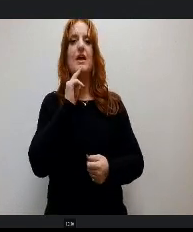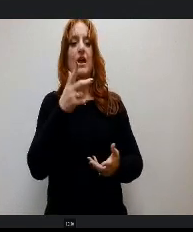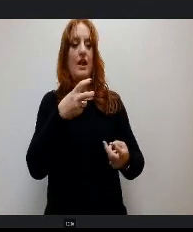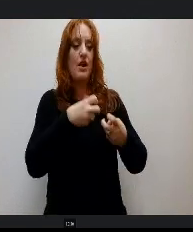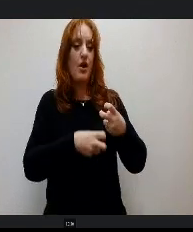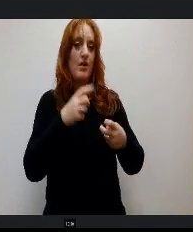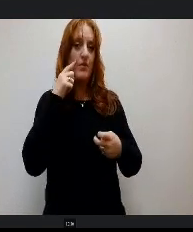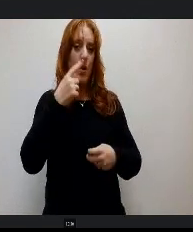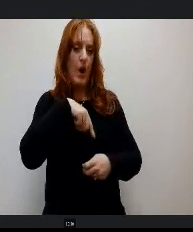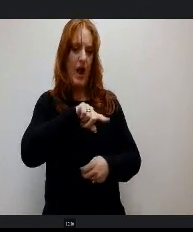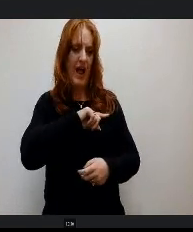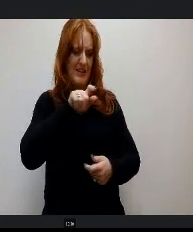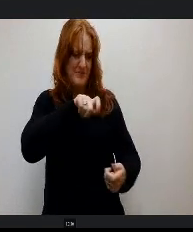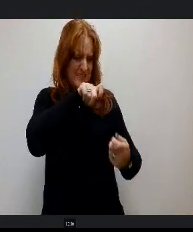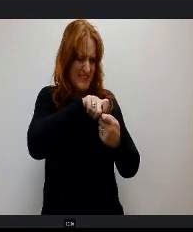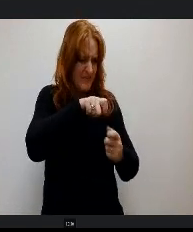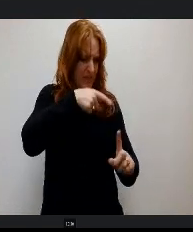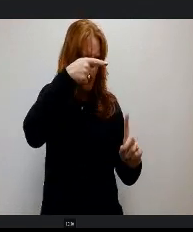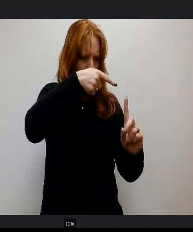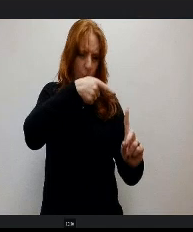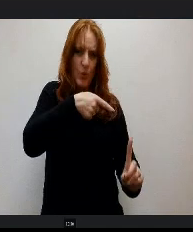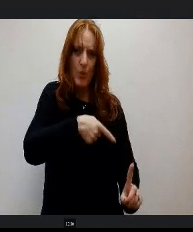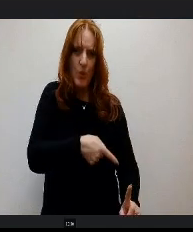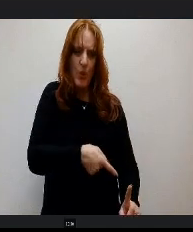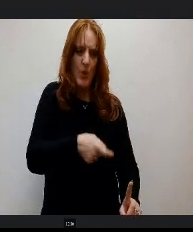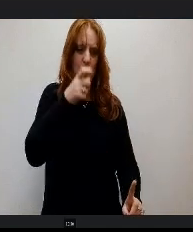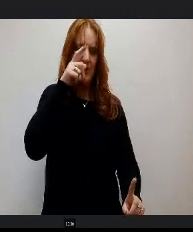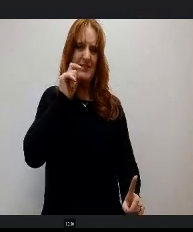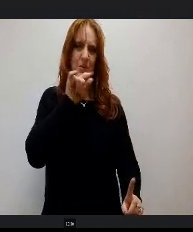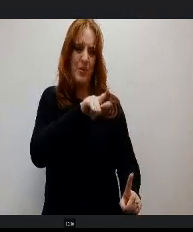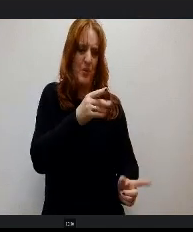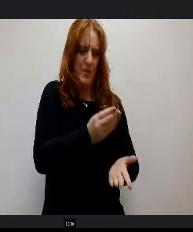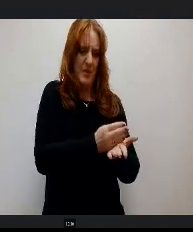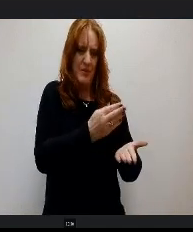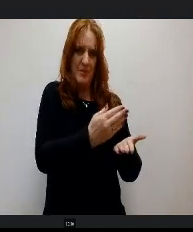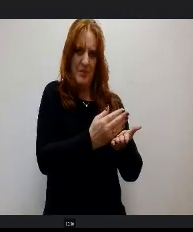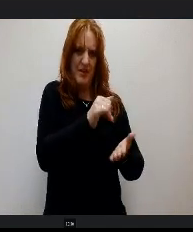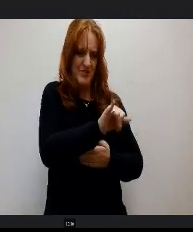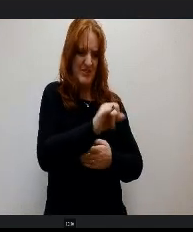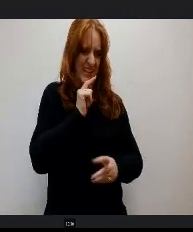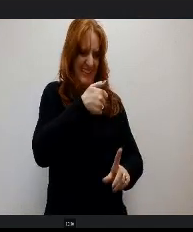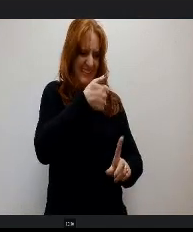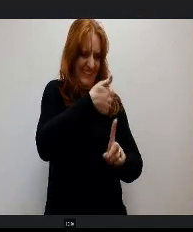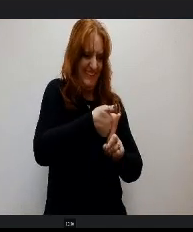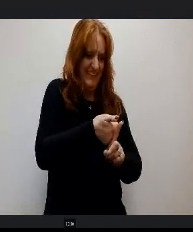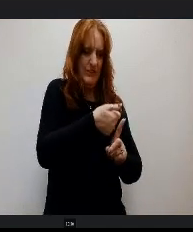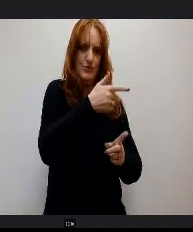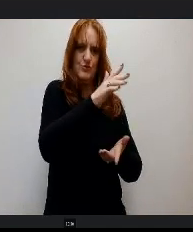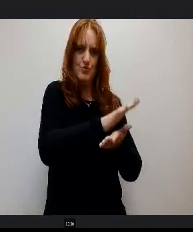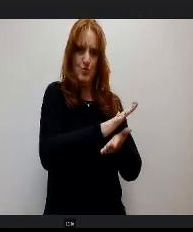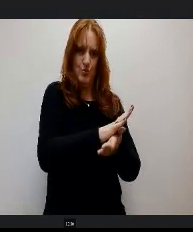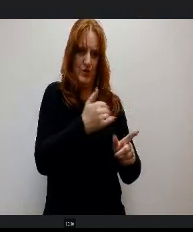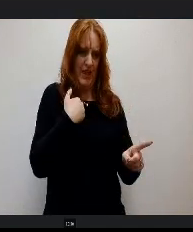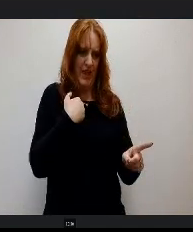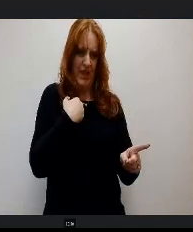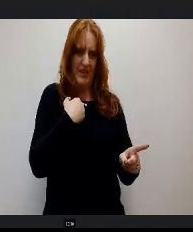pinpoint because these are the discretionary budgets that each of those entities get. We do our best, we take